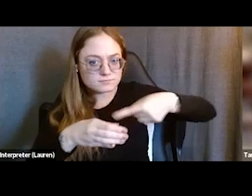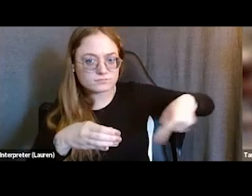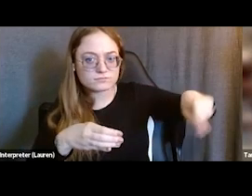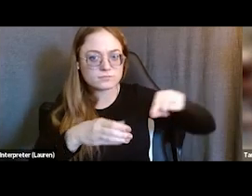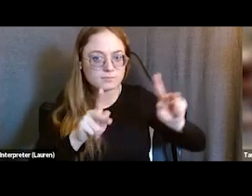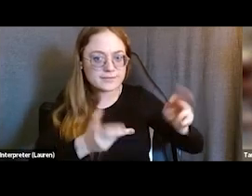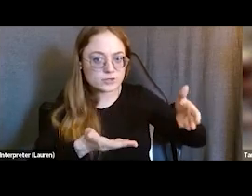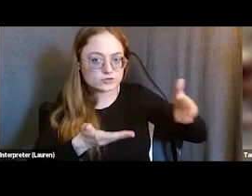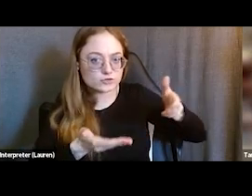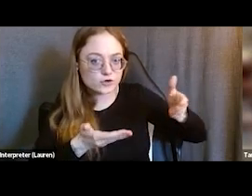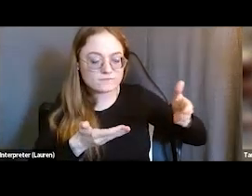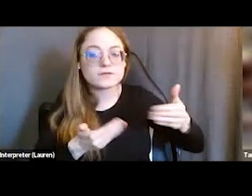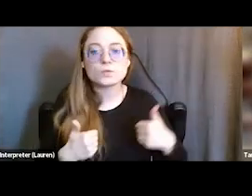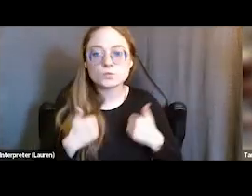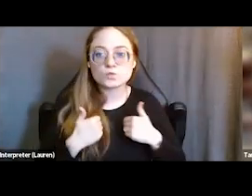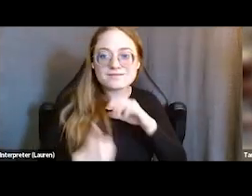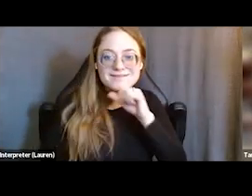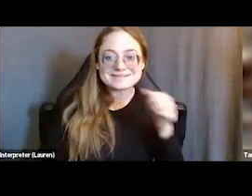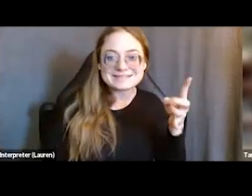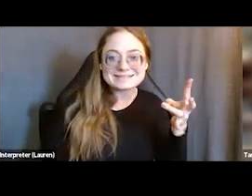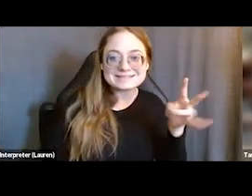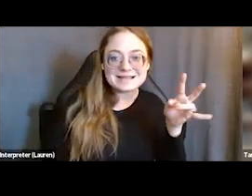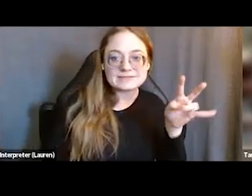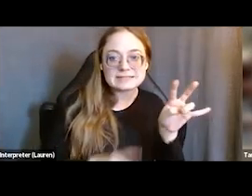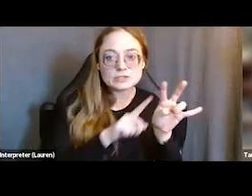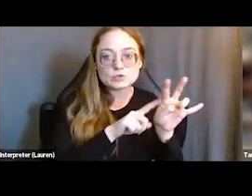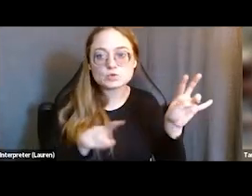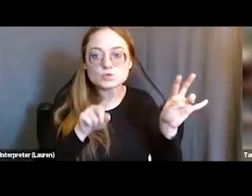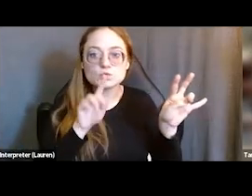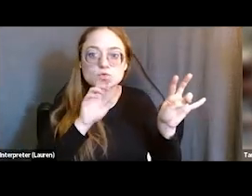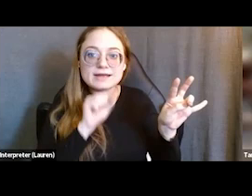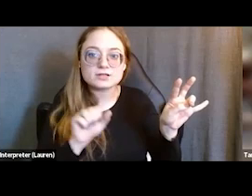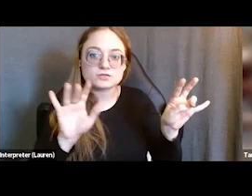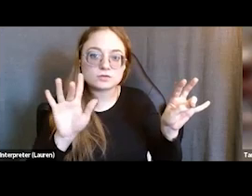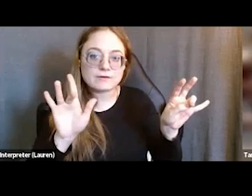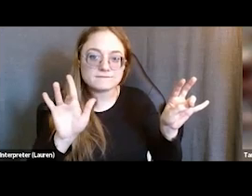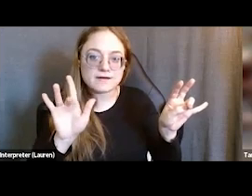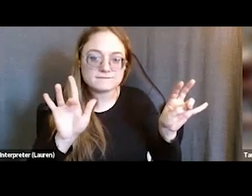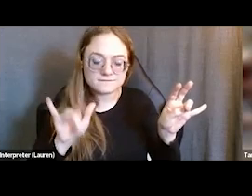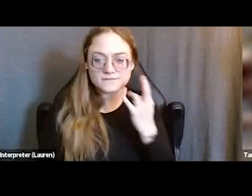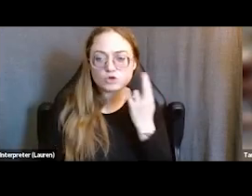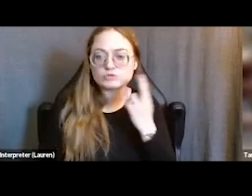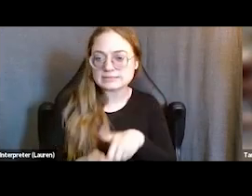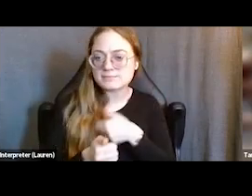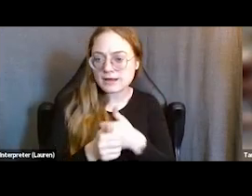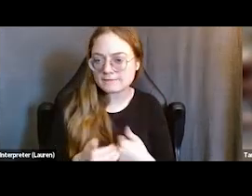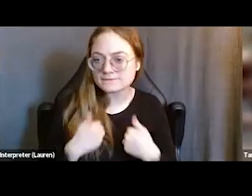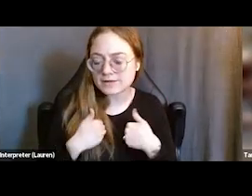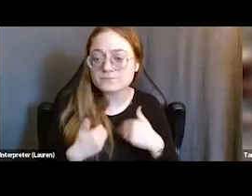was youth ages 17 through 25. And there were a couple reasons for that. There were less services being available